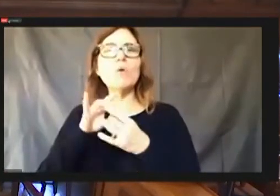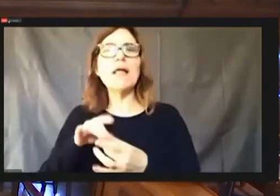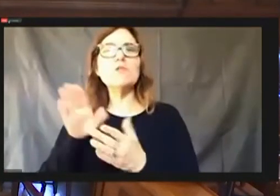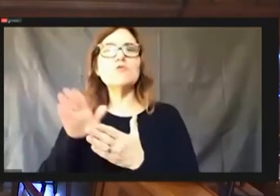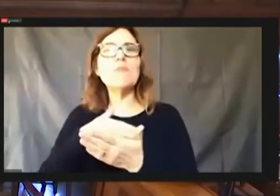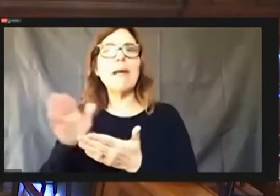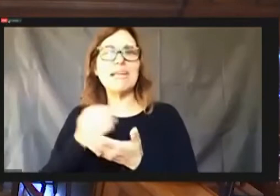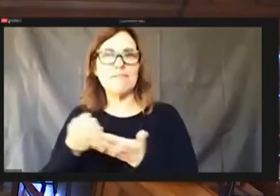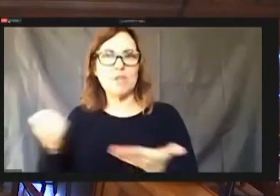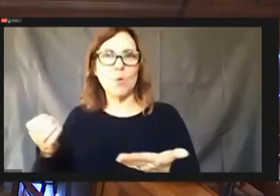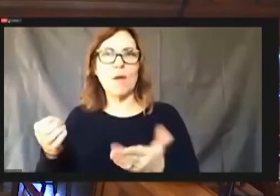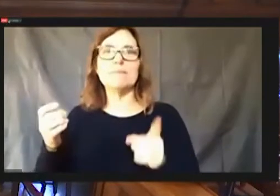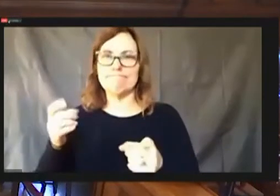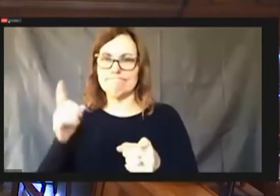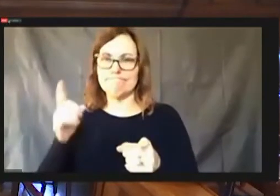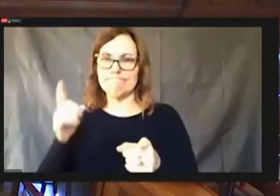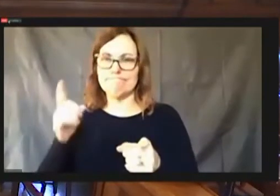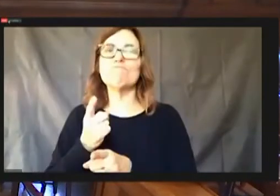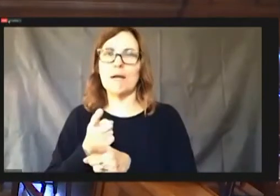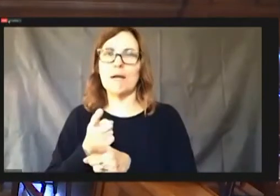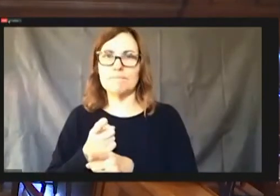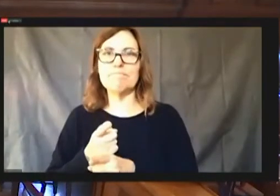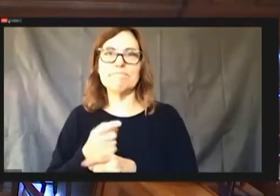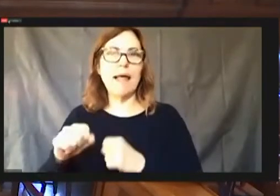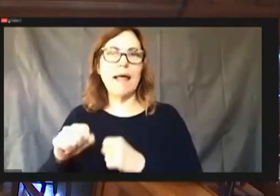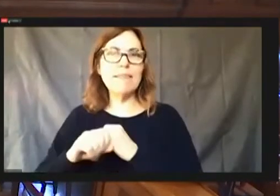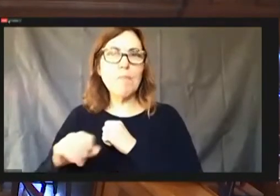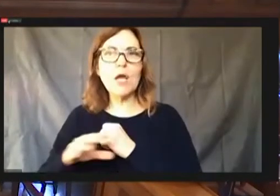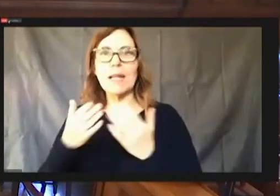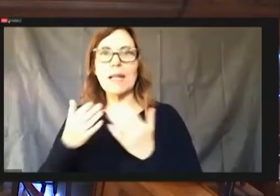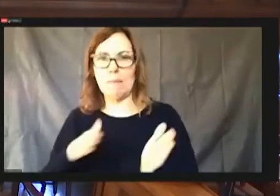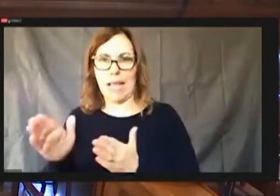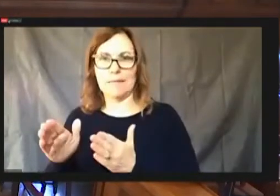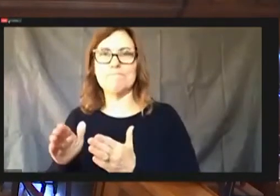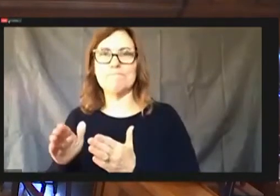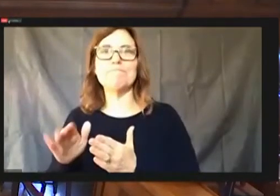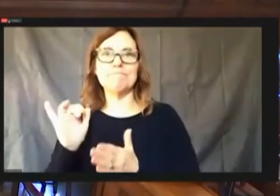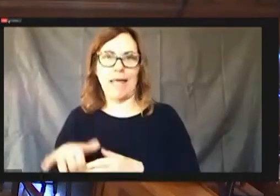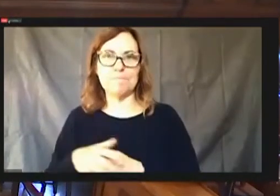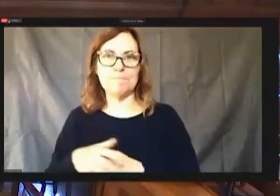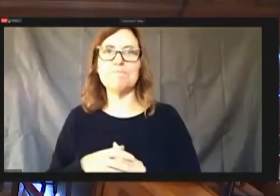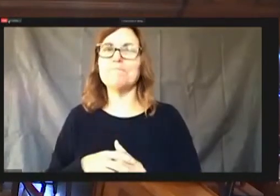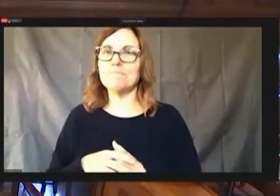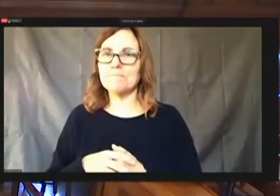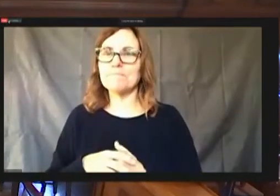Yeah, and the marketing plan, it was a marketing plan. I'm sorry five second round. Sorry.